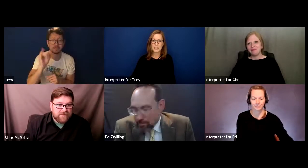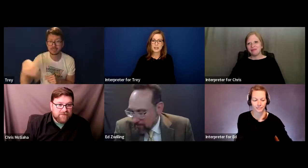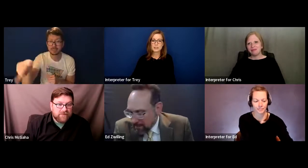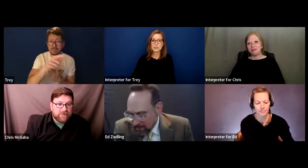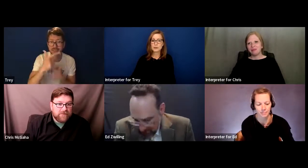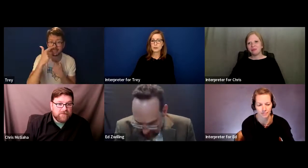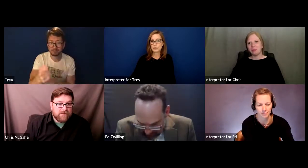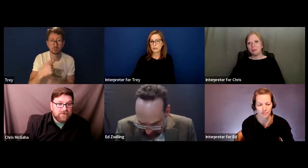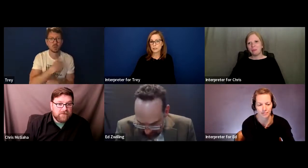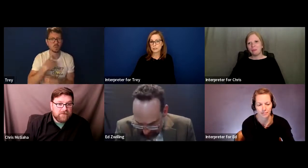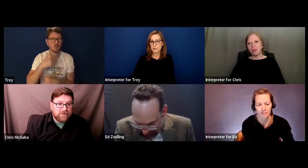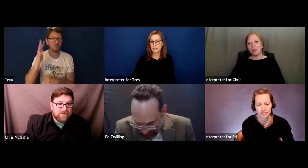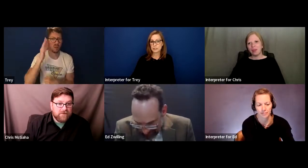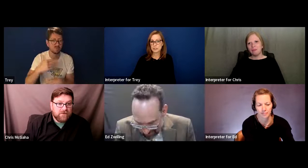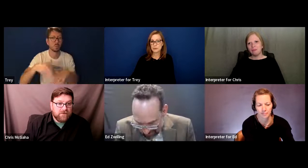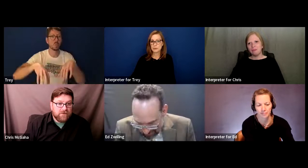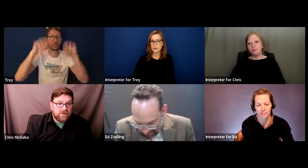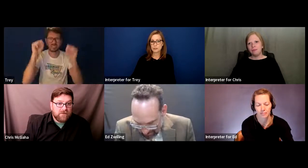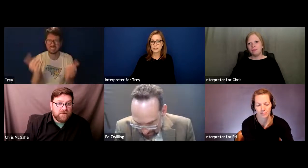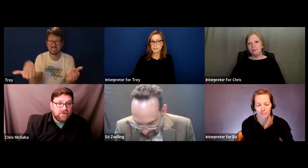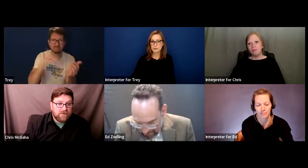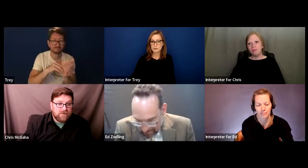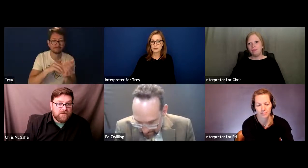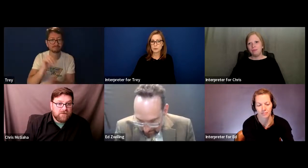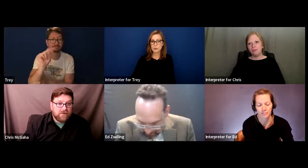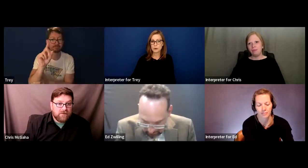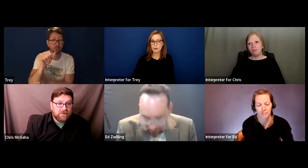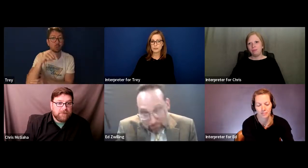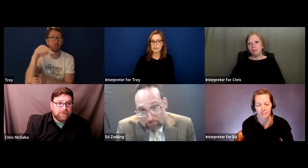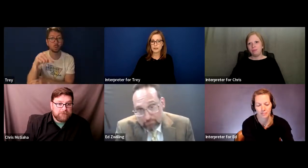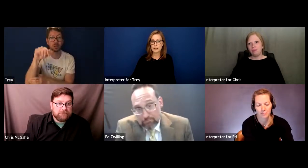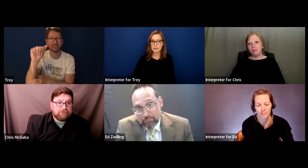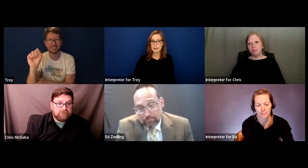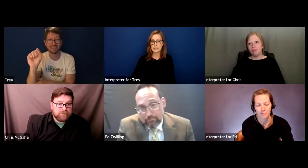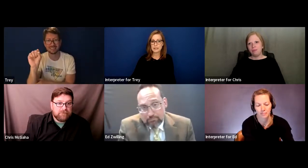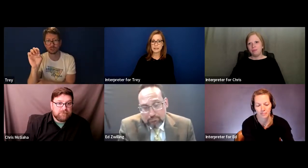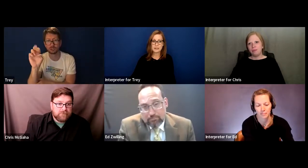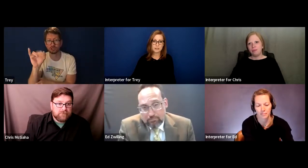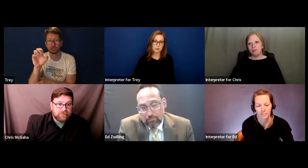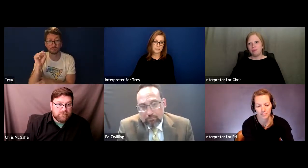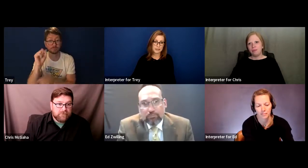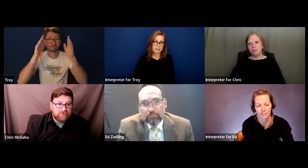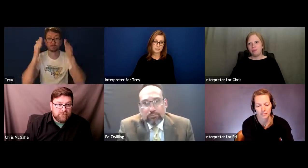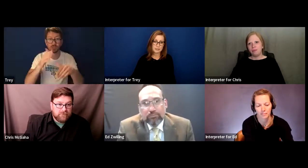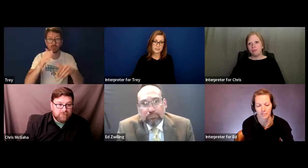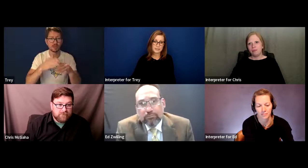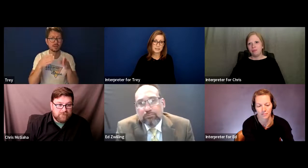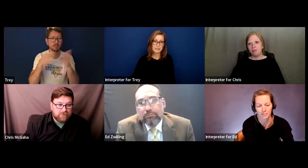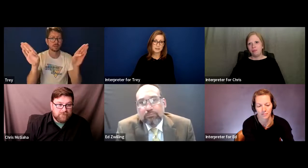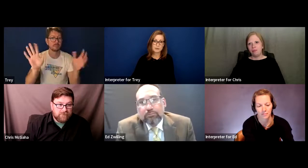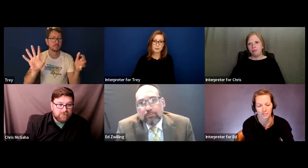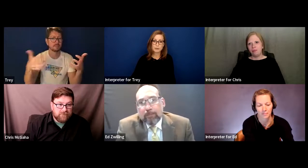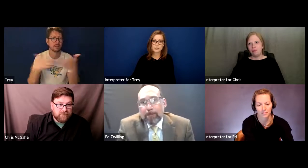I do also want to mention if you are interested, we will host another ADA Q&A series focused